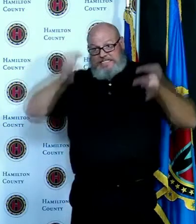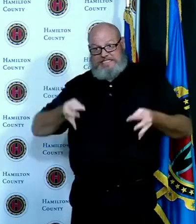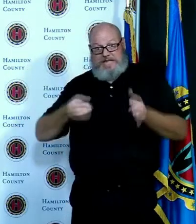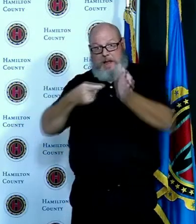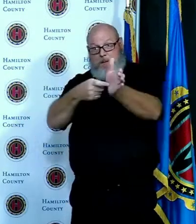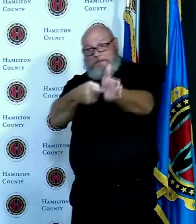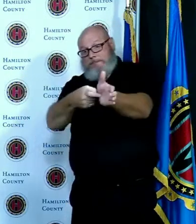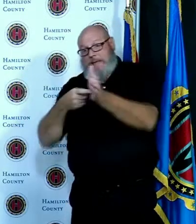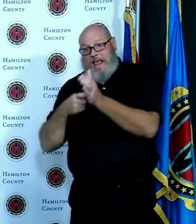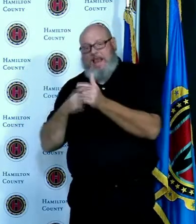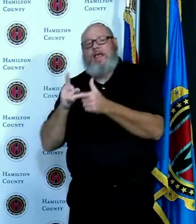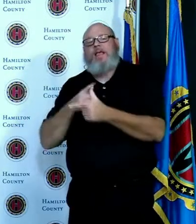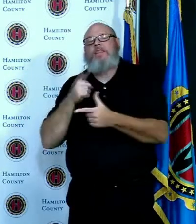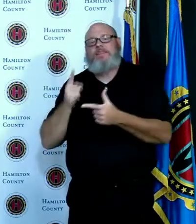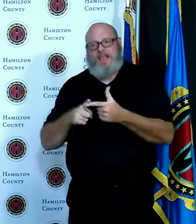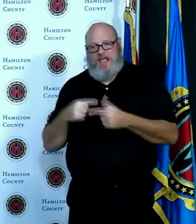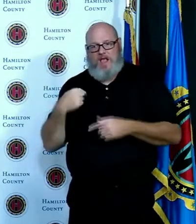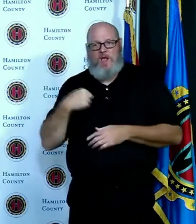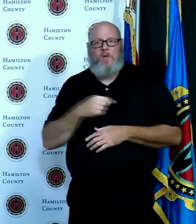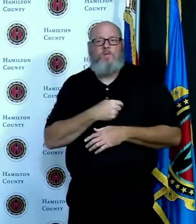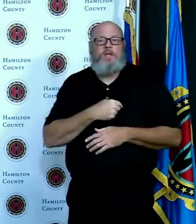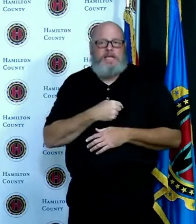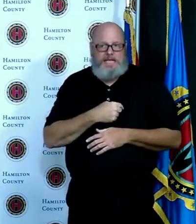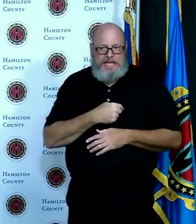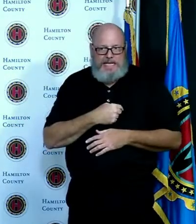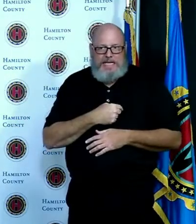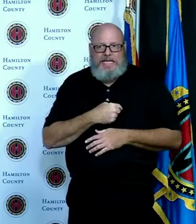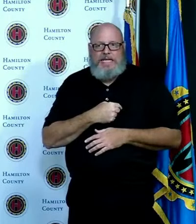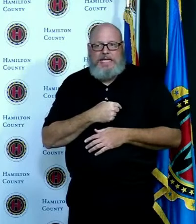because it's driven by science and you know the data that he has that I'm not privy to all that